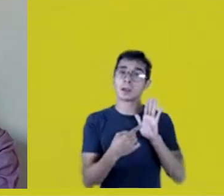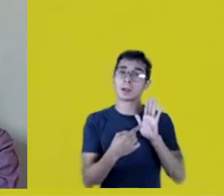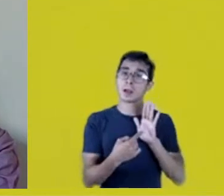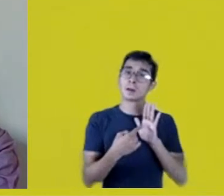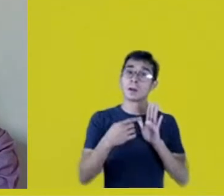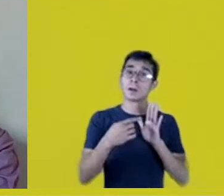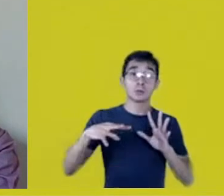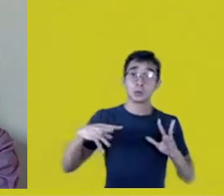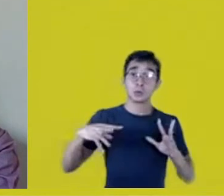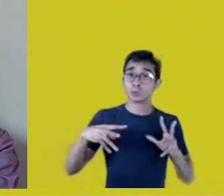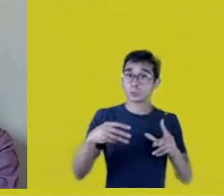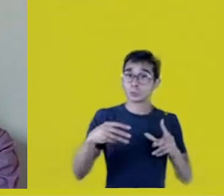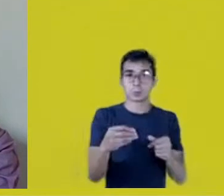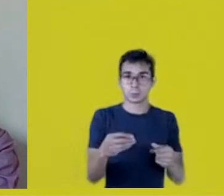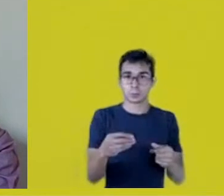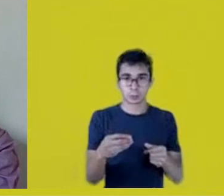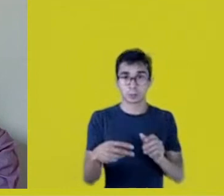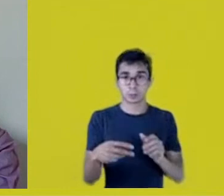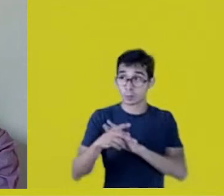It should be something that radiates,